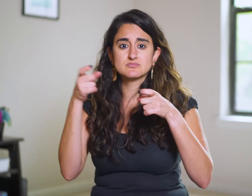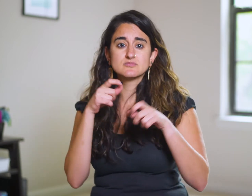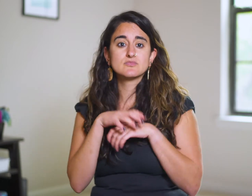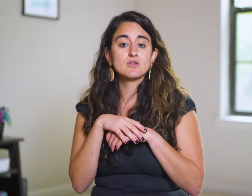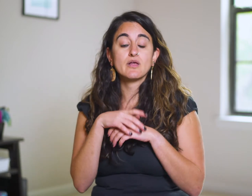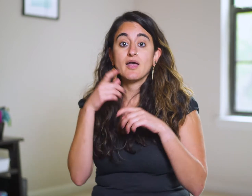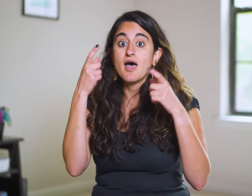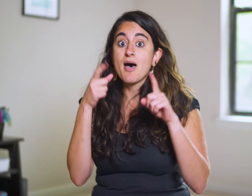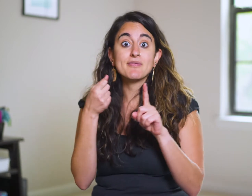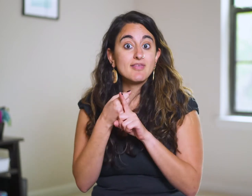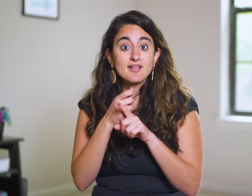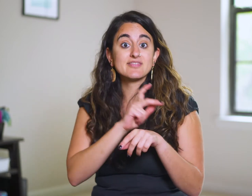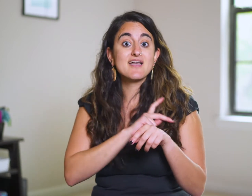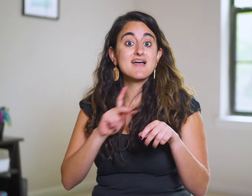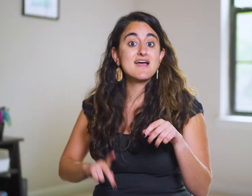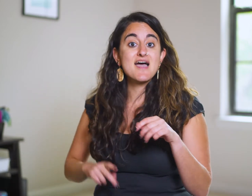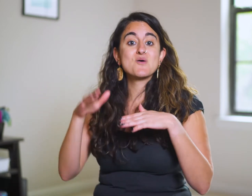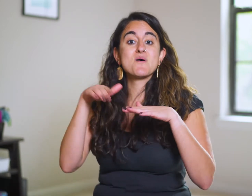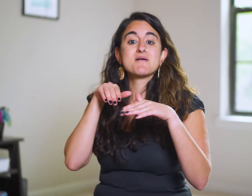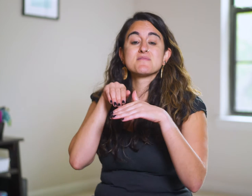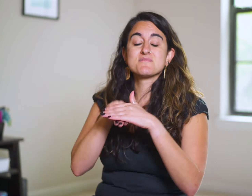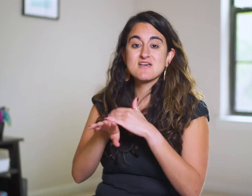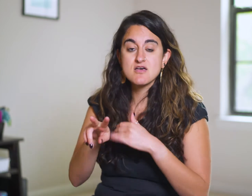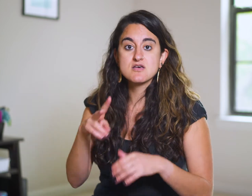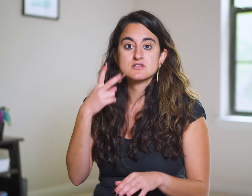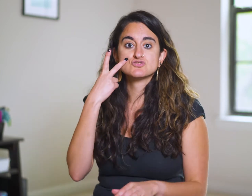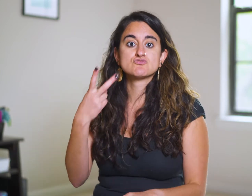it happens just as the king walks back inside.